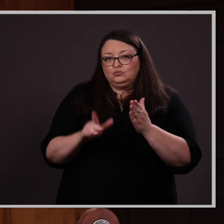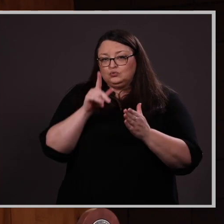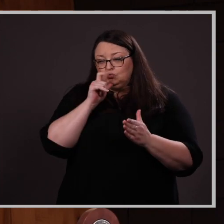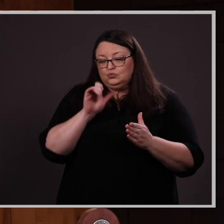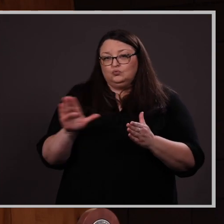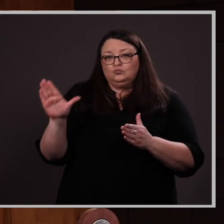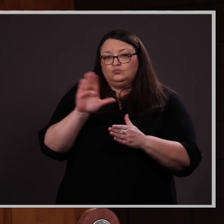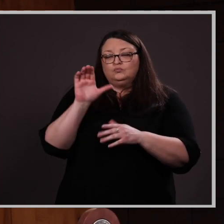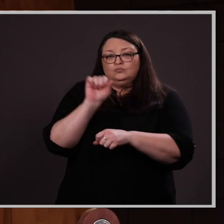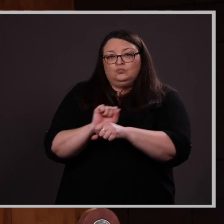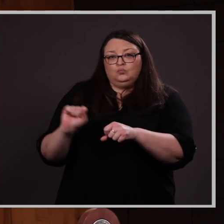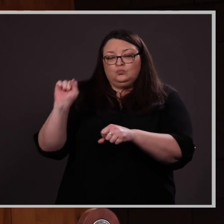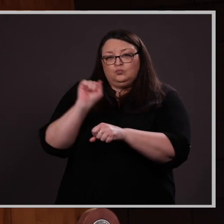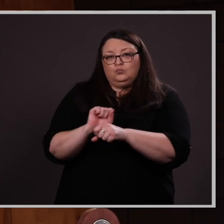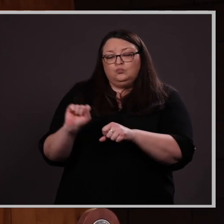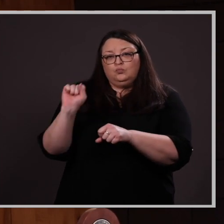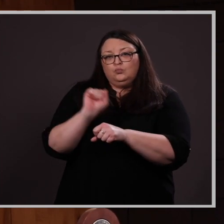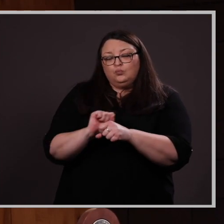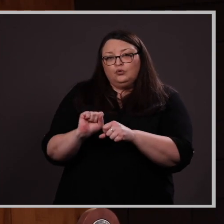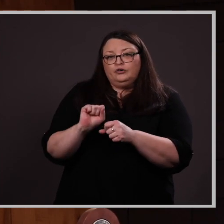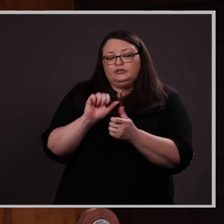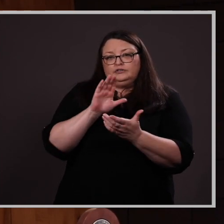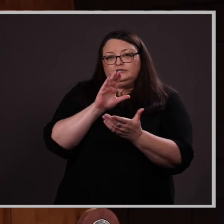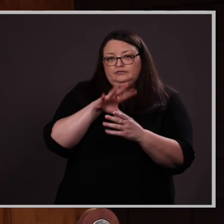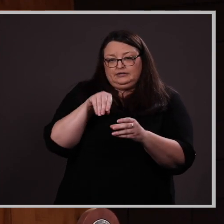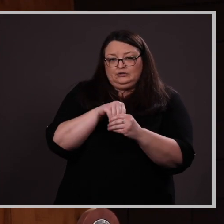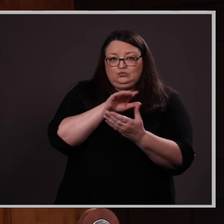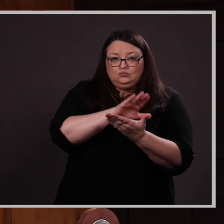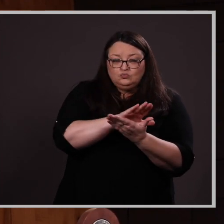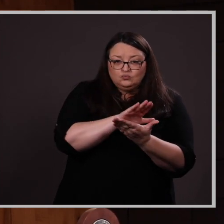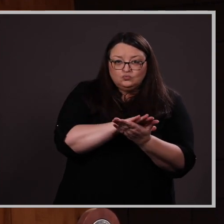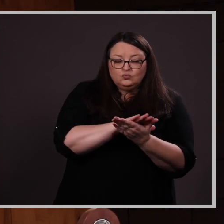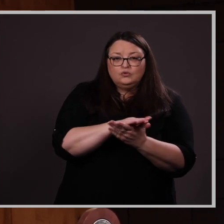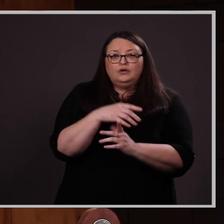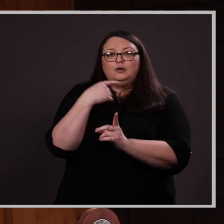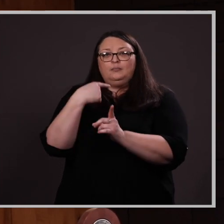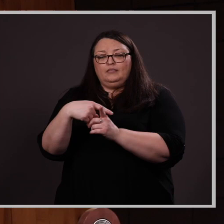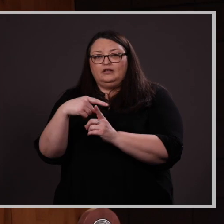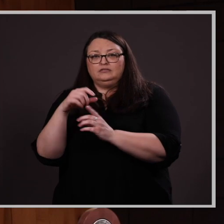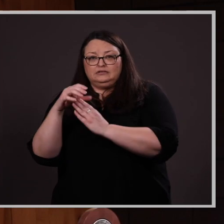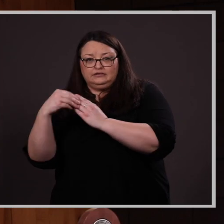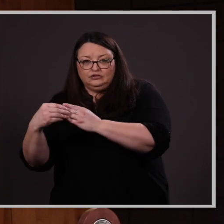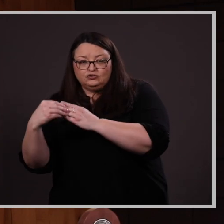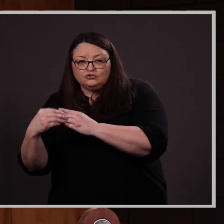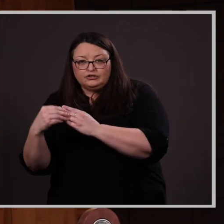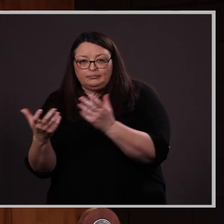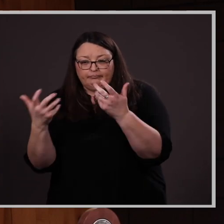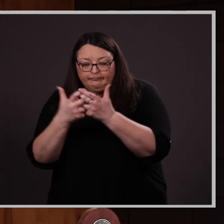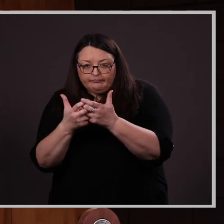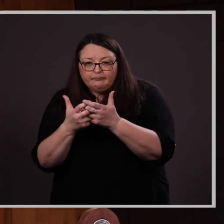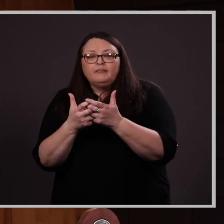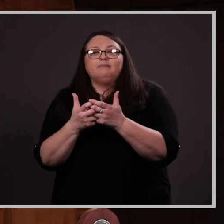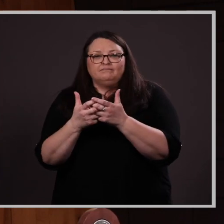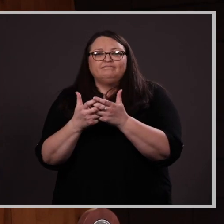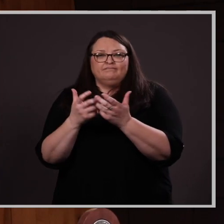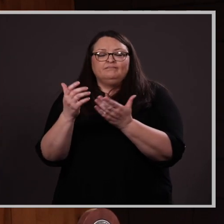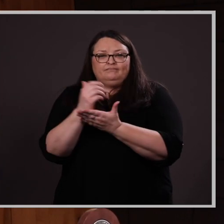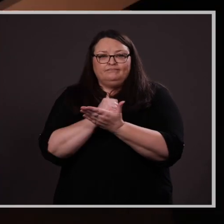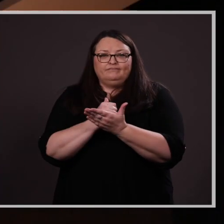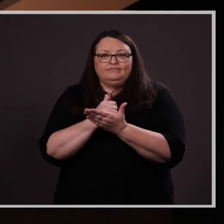extraordinary combination of scholastic achievement and leadership merit special recognition.